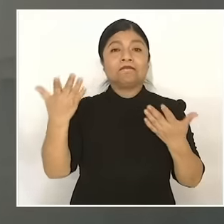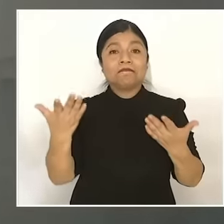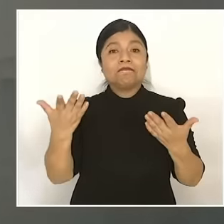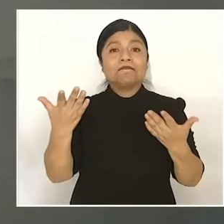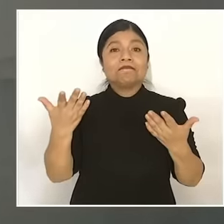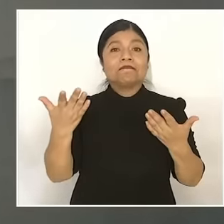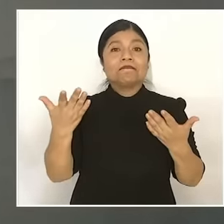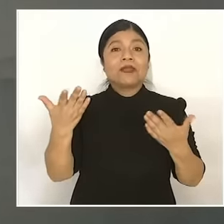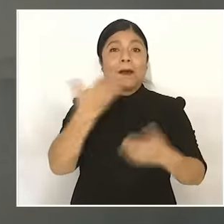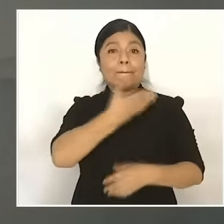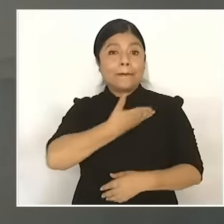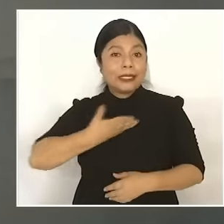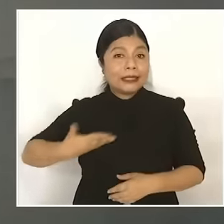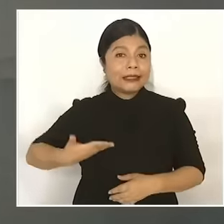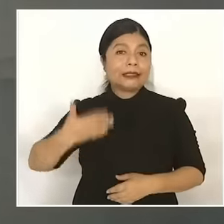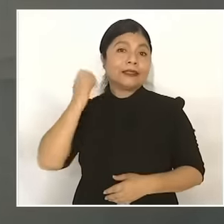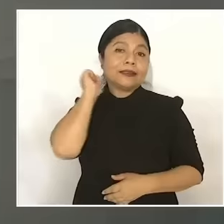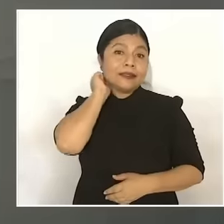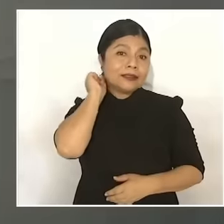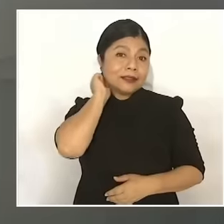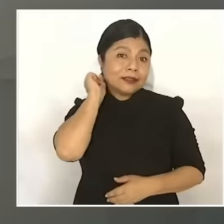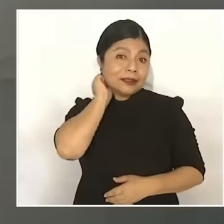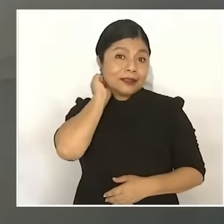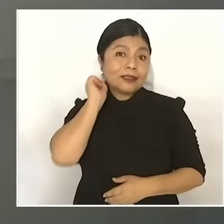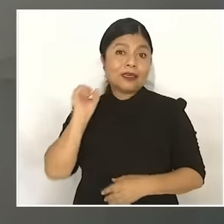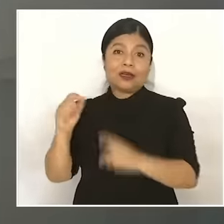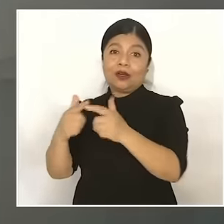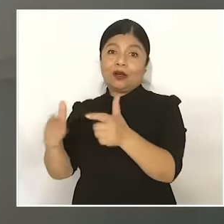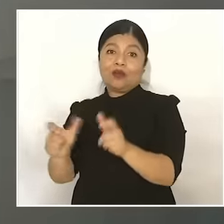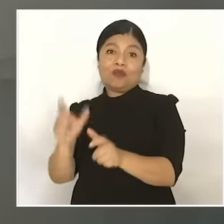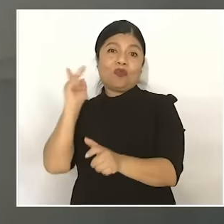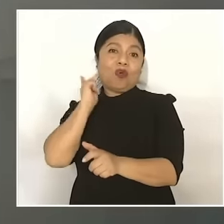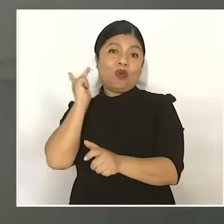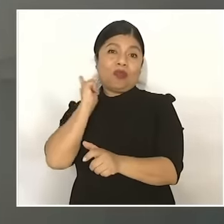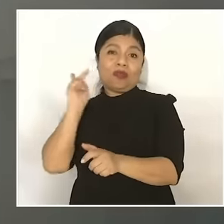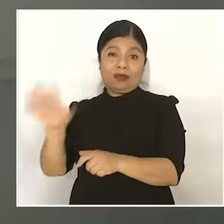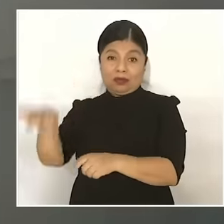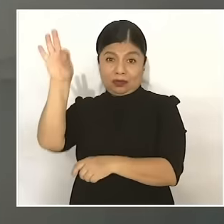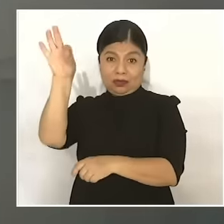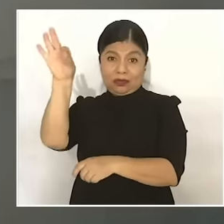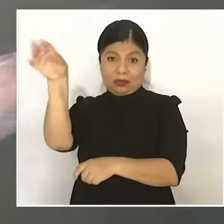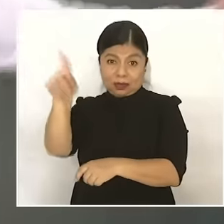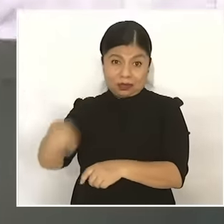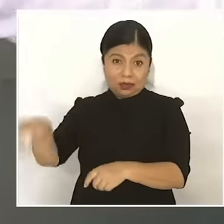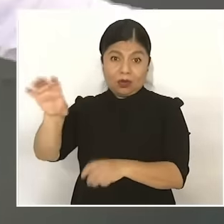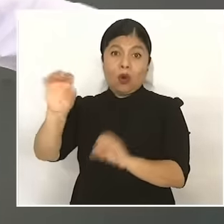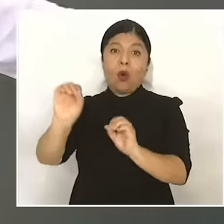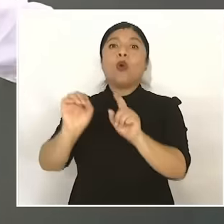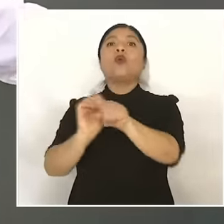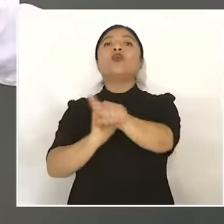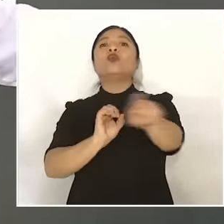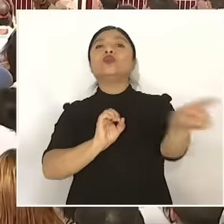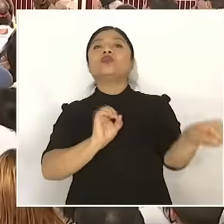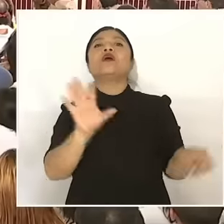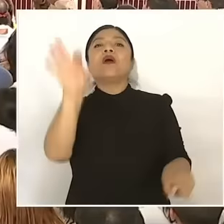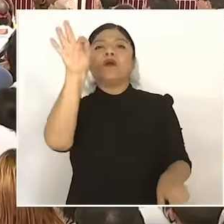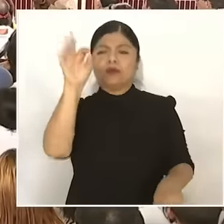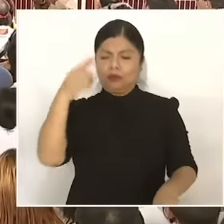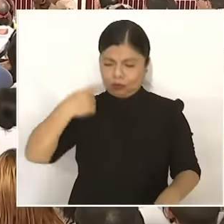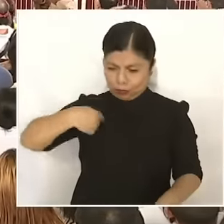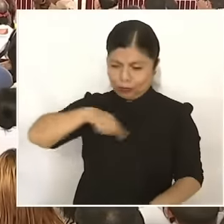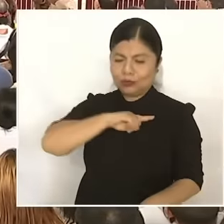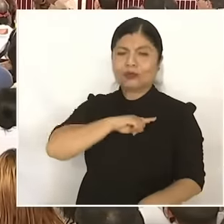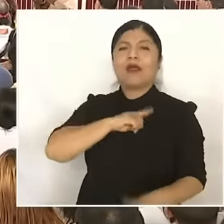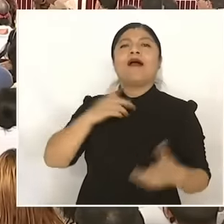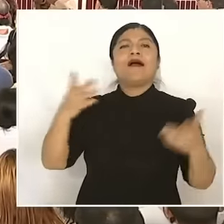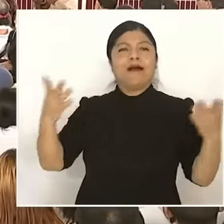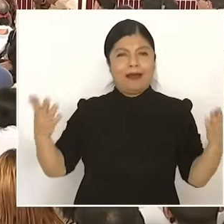the senators, the parties, or that they are chosen by the people? That's all. What a fear it is. Yes, but